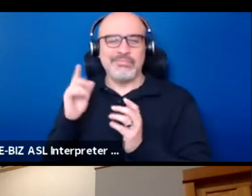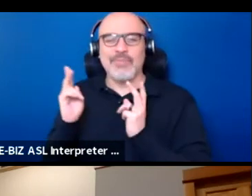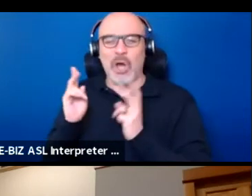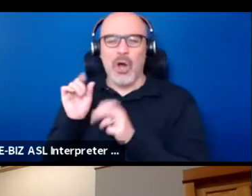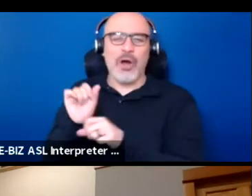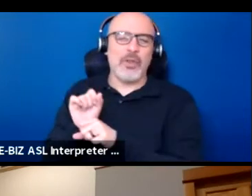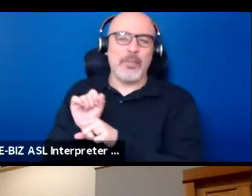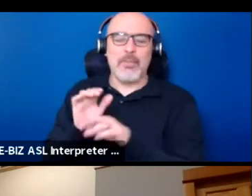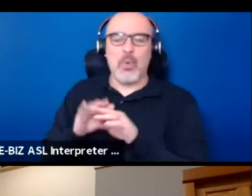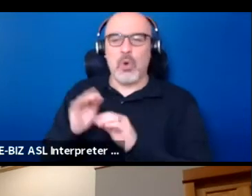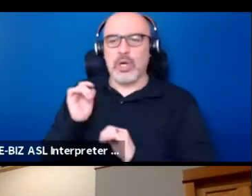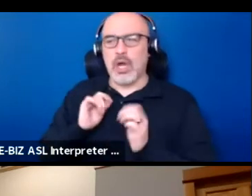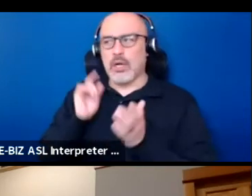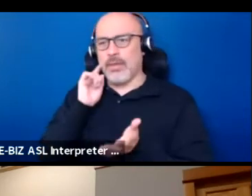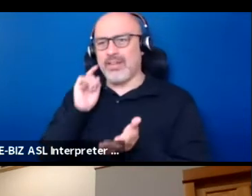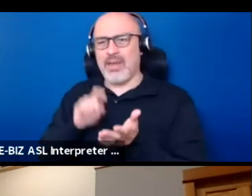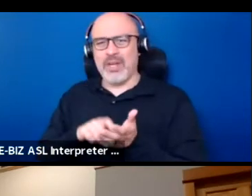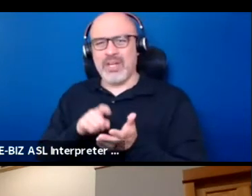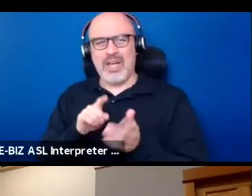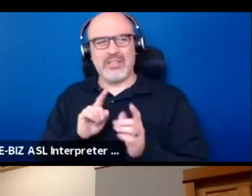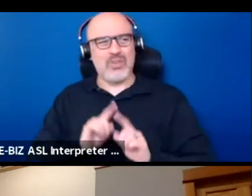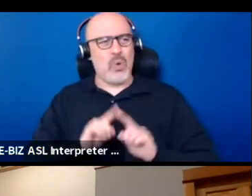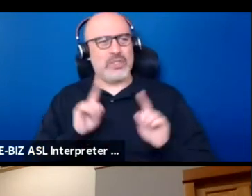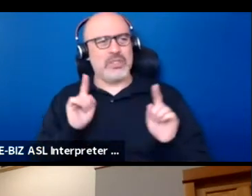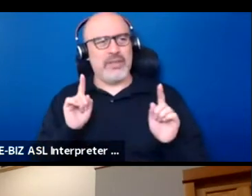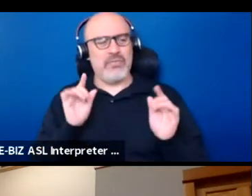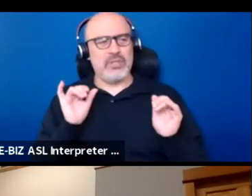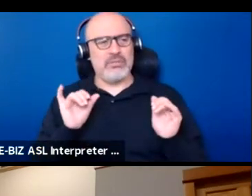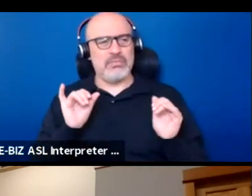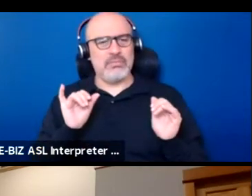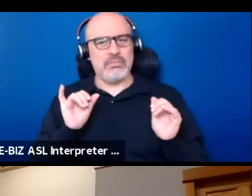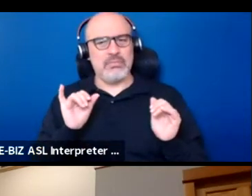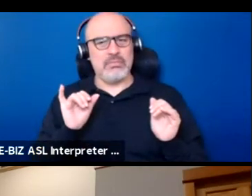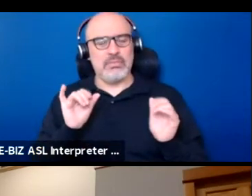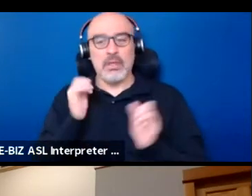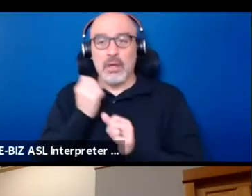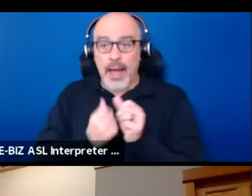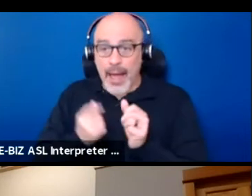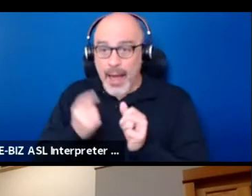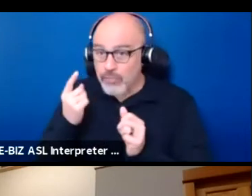recognizing, wait a minute, this is very different. And everybody, and again, I'm interpreting what Fern told